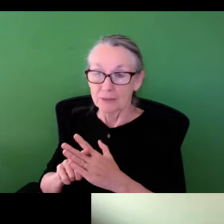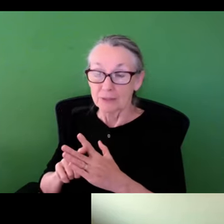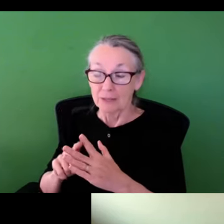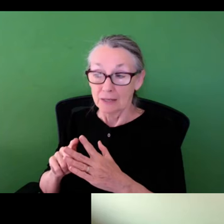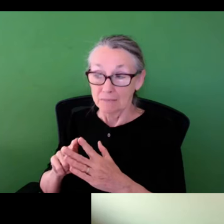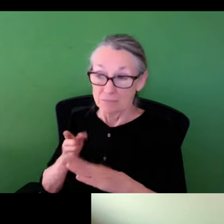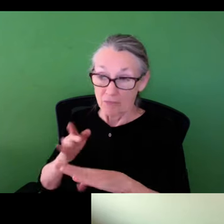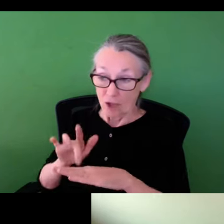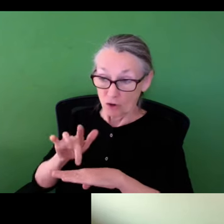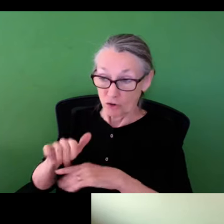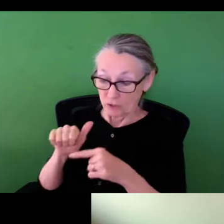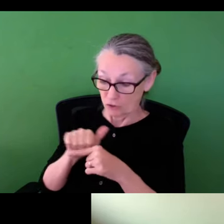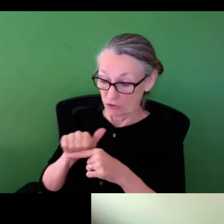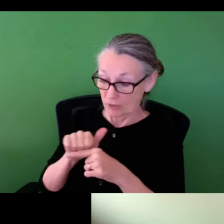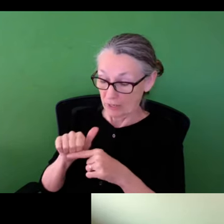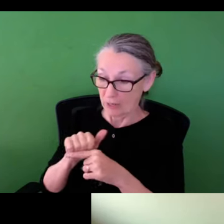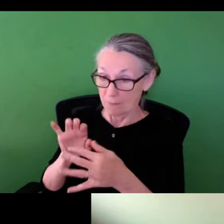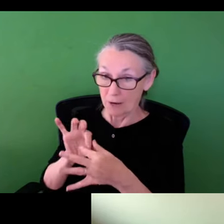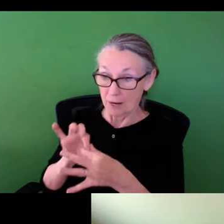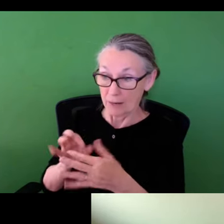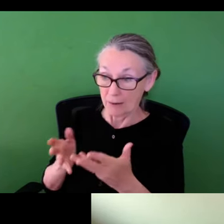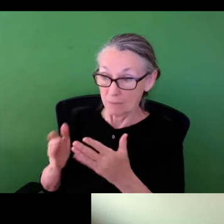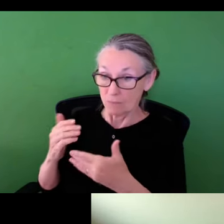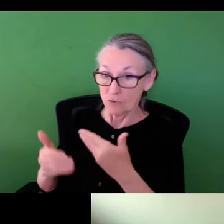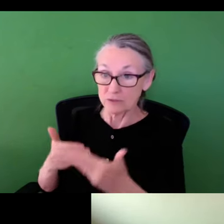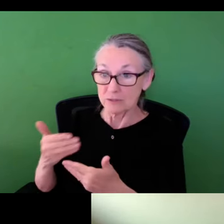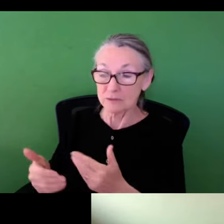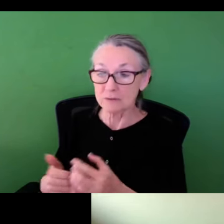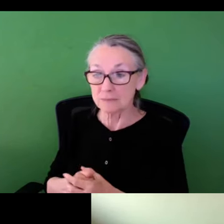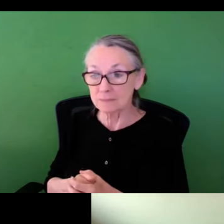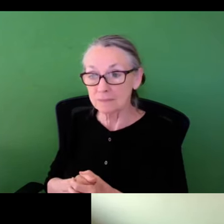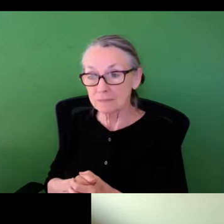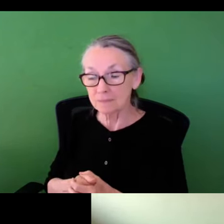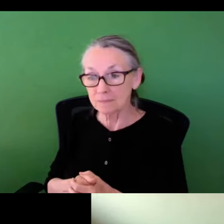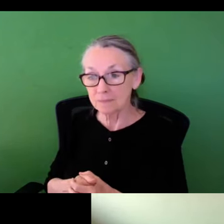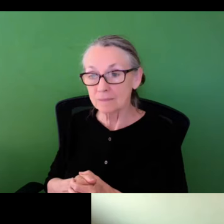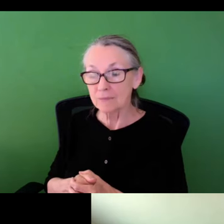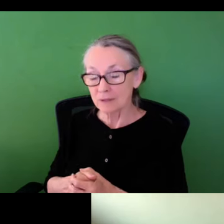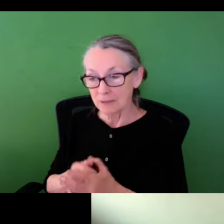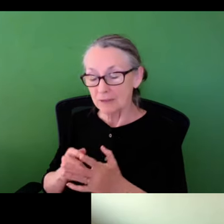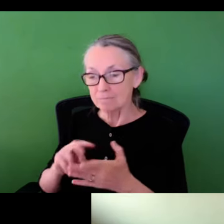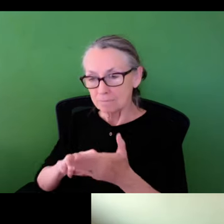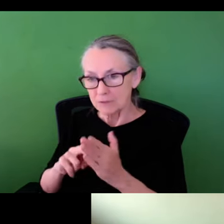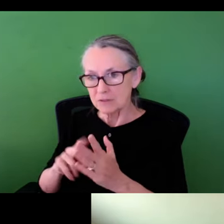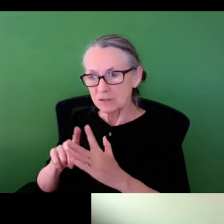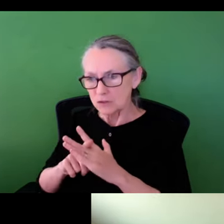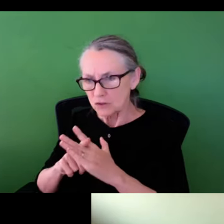, but I think since that early training , my engagement process